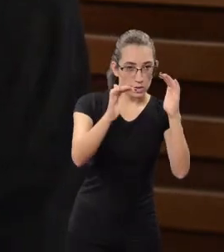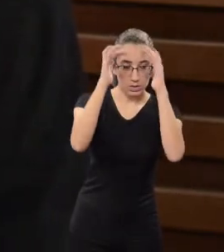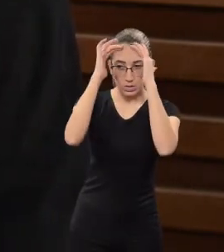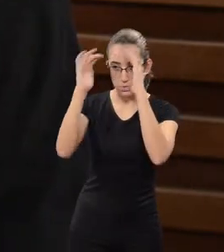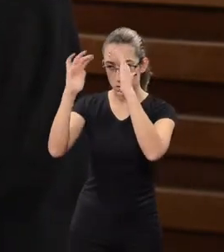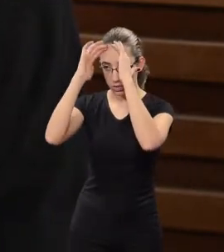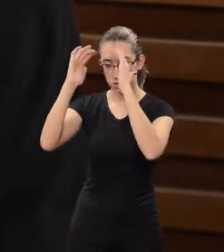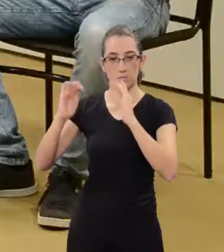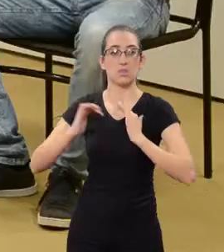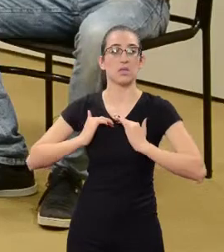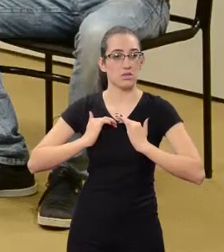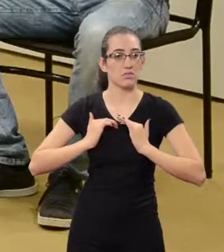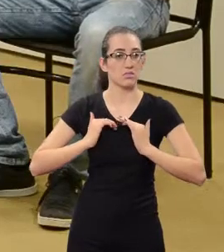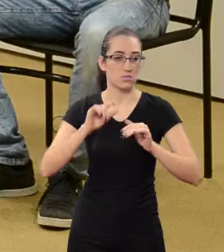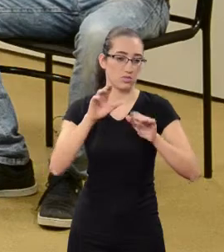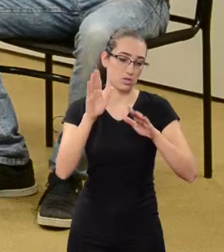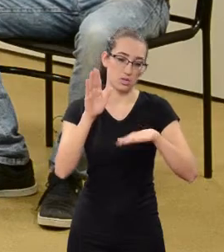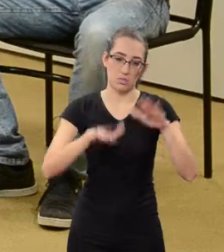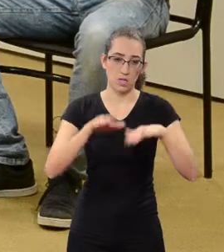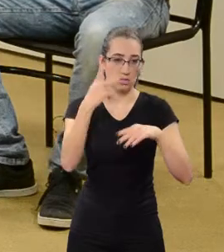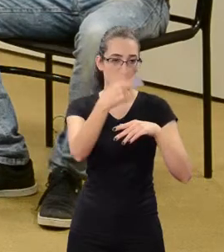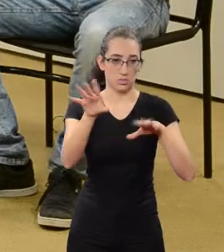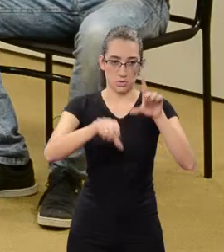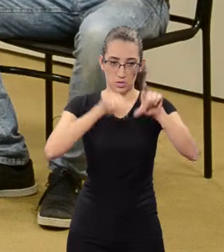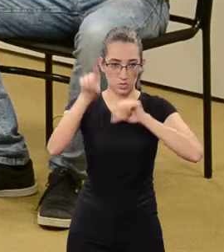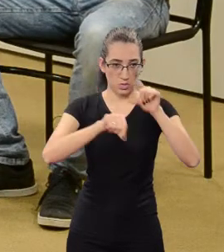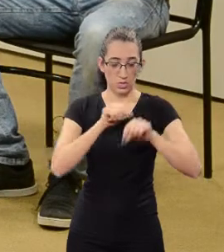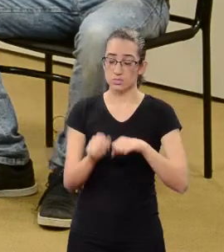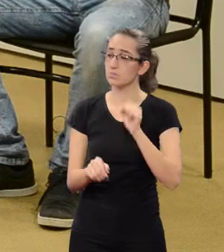among their options. Exactly, this is the idea